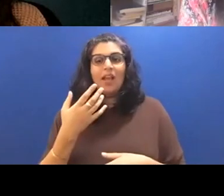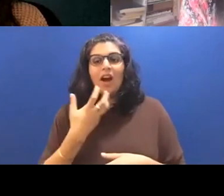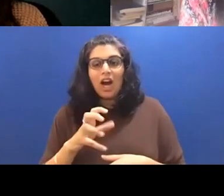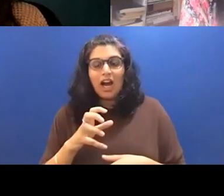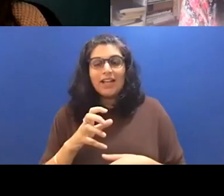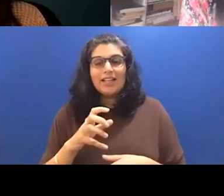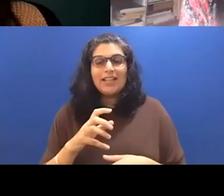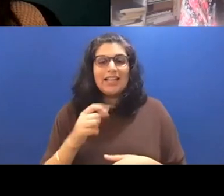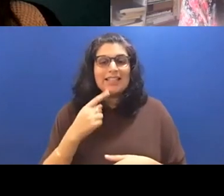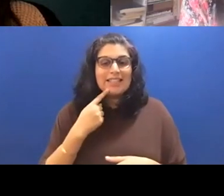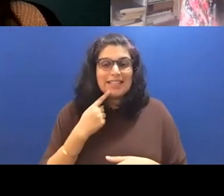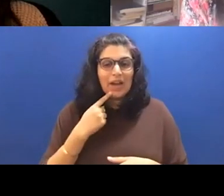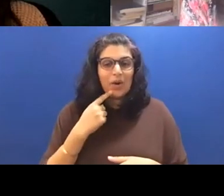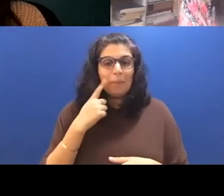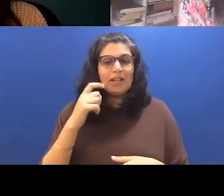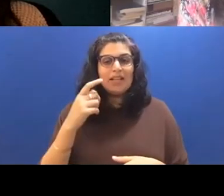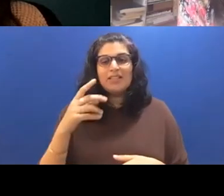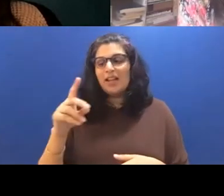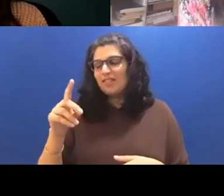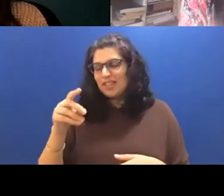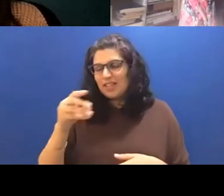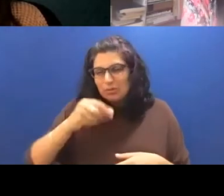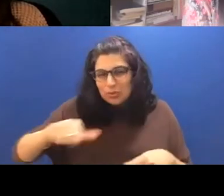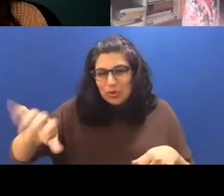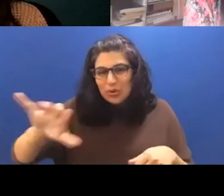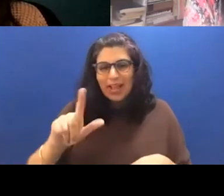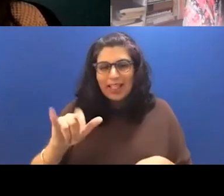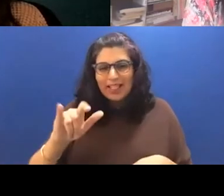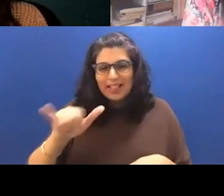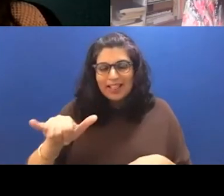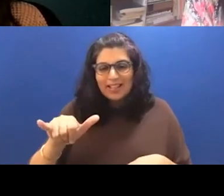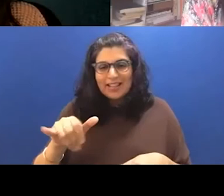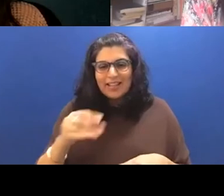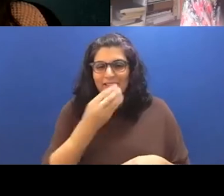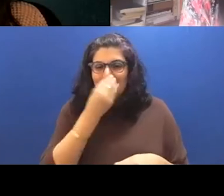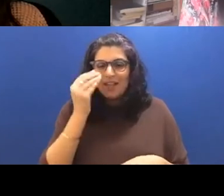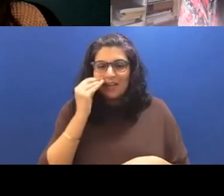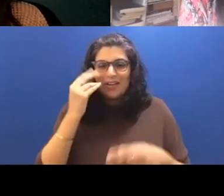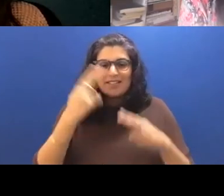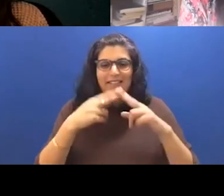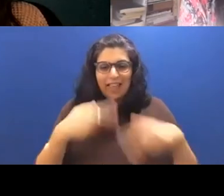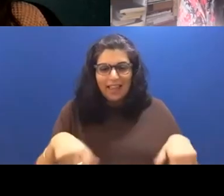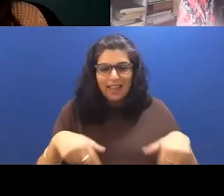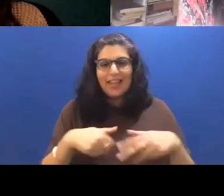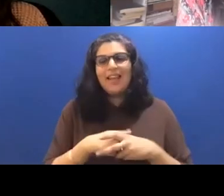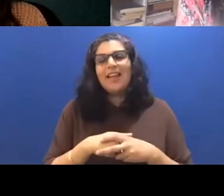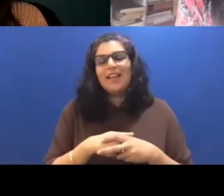of the dried lily flowers in the soup and the egg in the soup. And I was overthinking